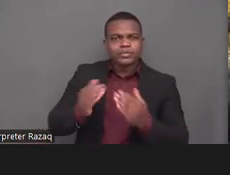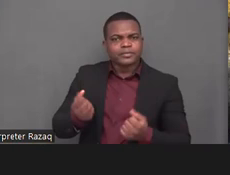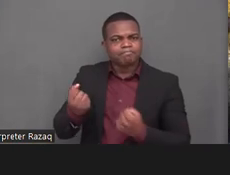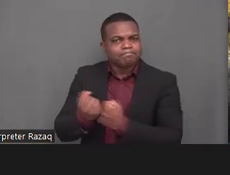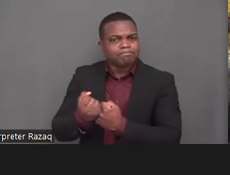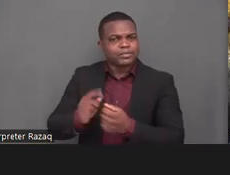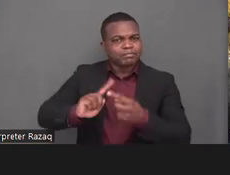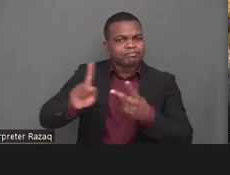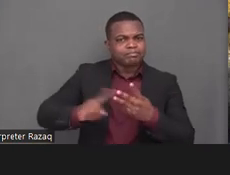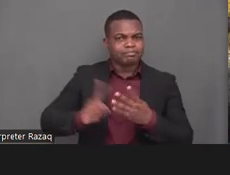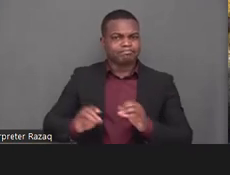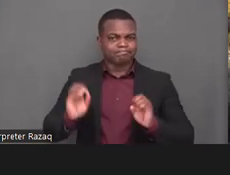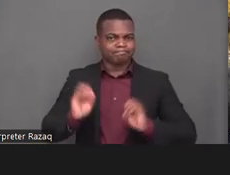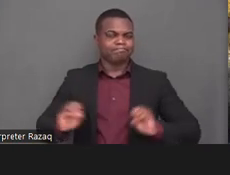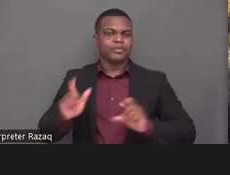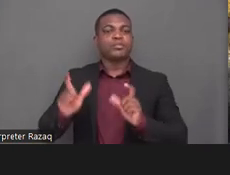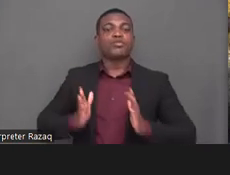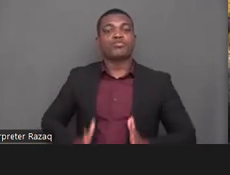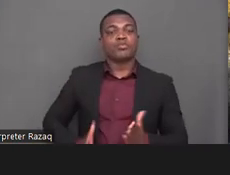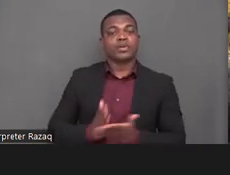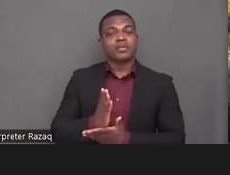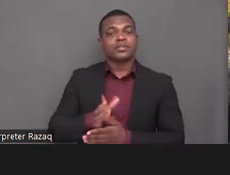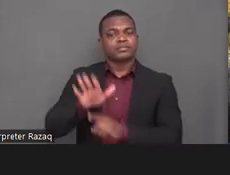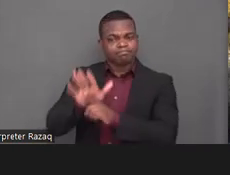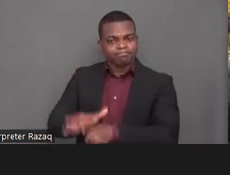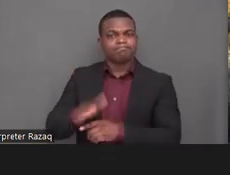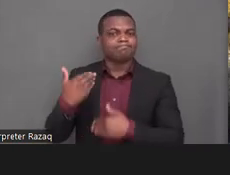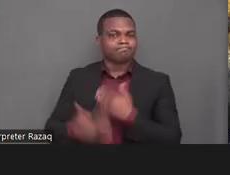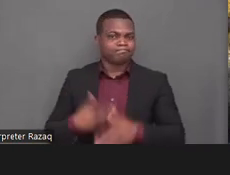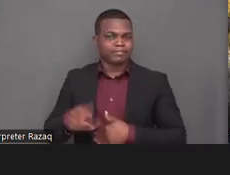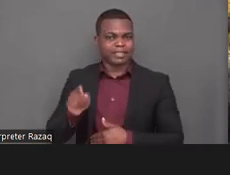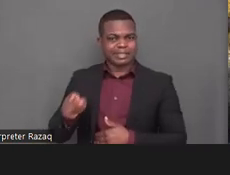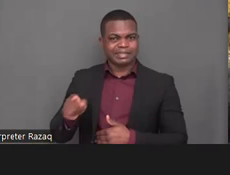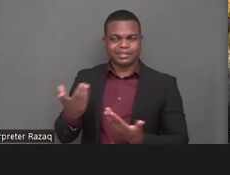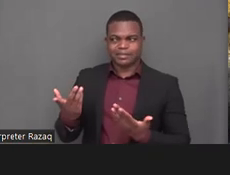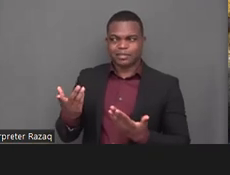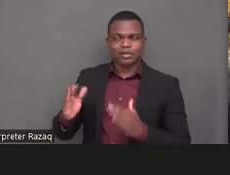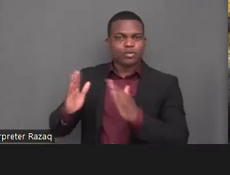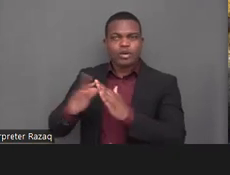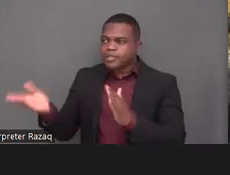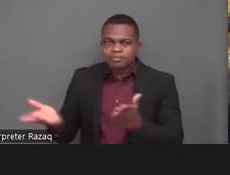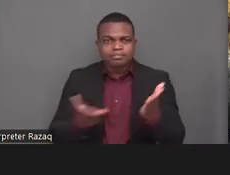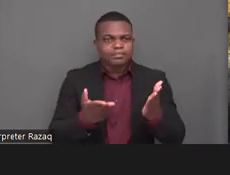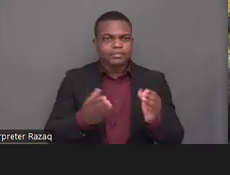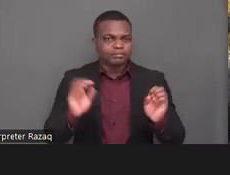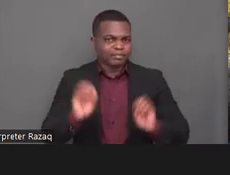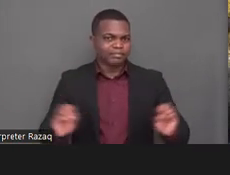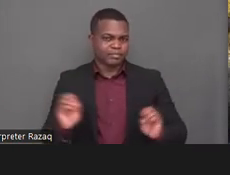time for all survivors we have been denied a social reckoning a space to grieve our losses